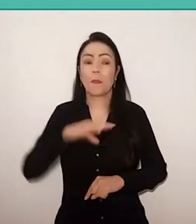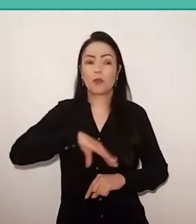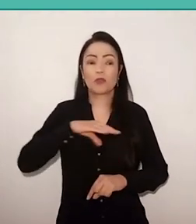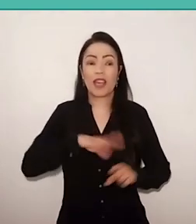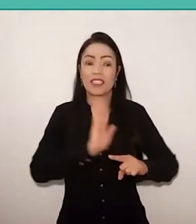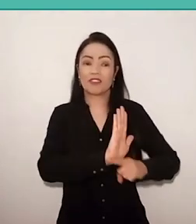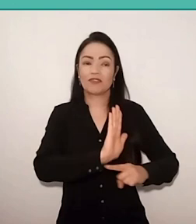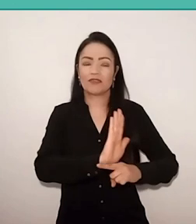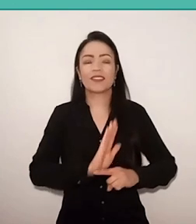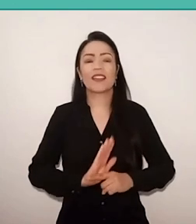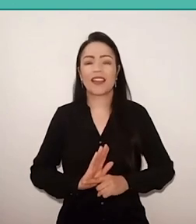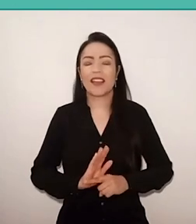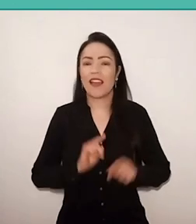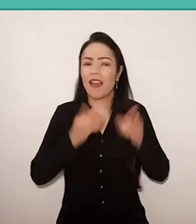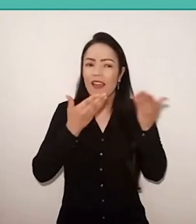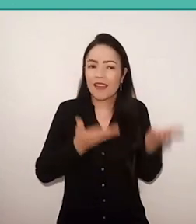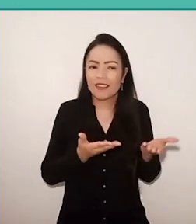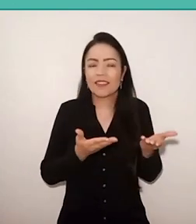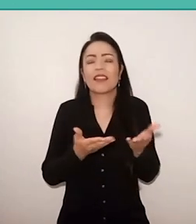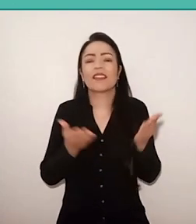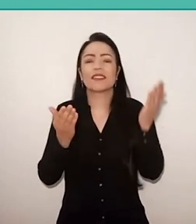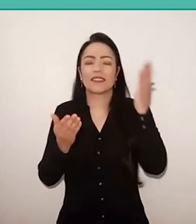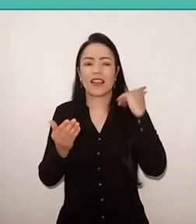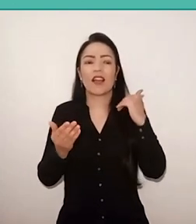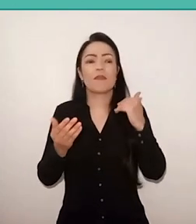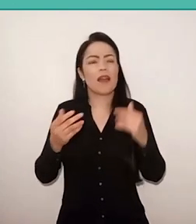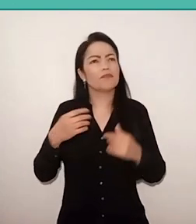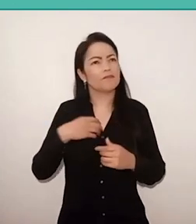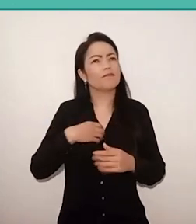and this recognition of his as a teacher, as an educator,